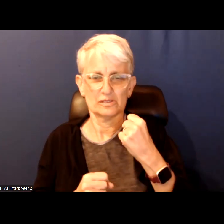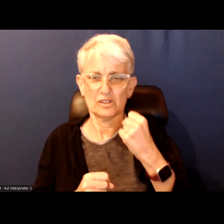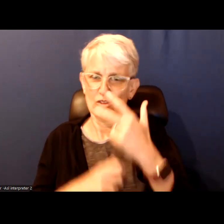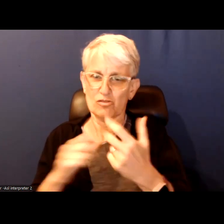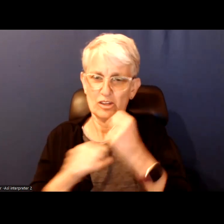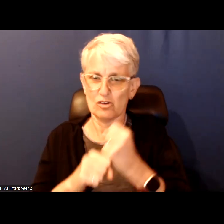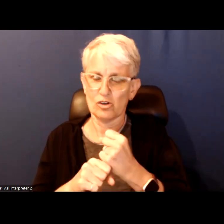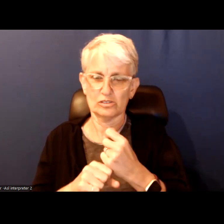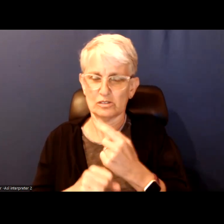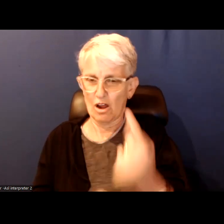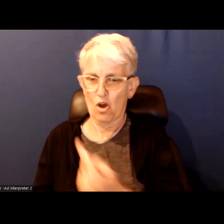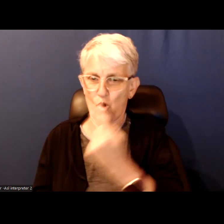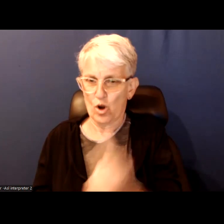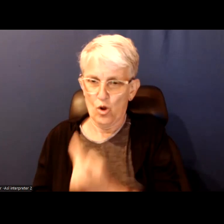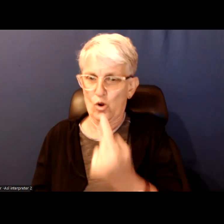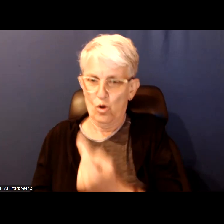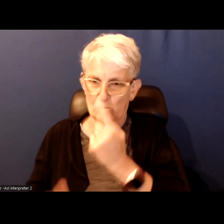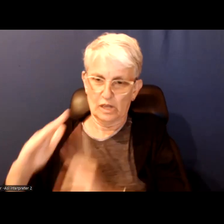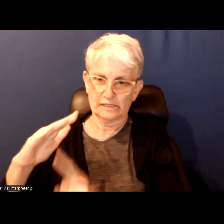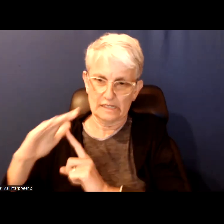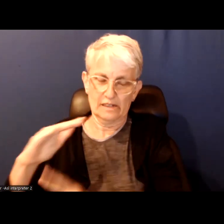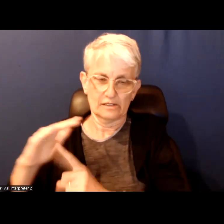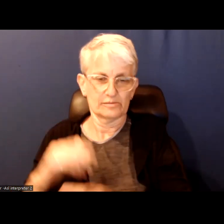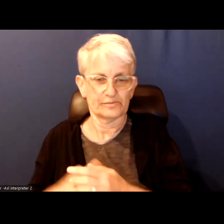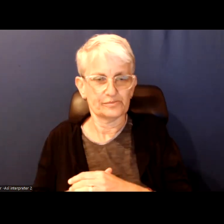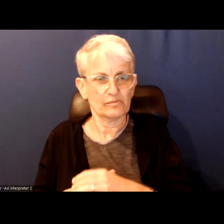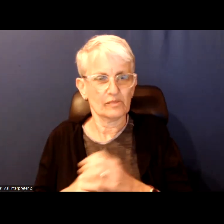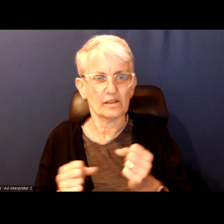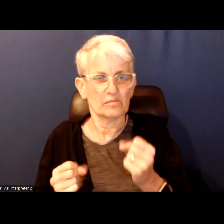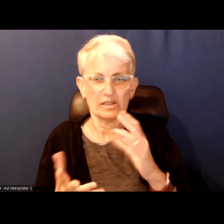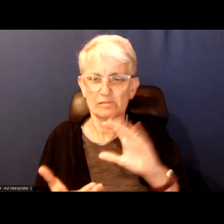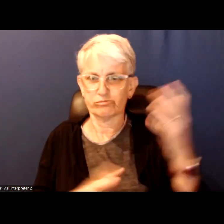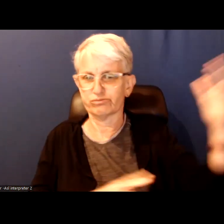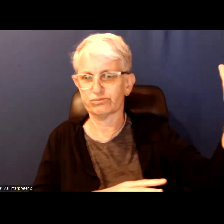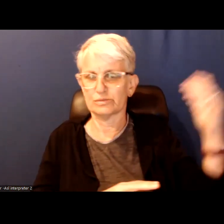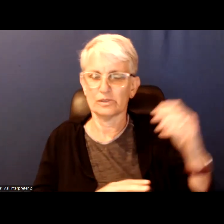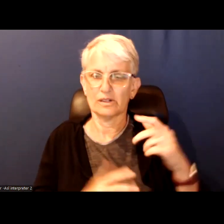And also several things going wrong in society at once.